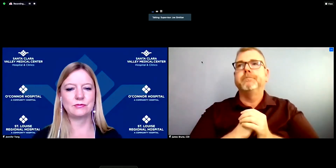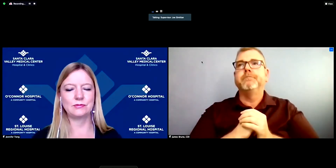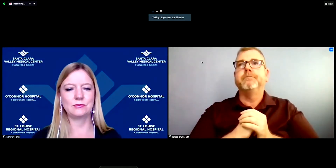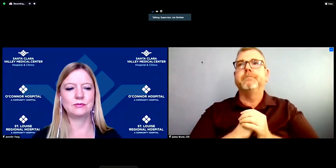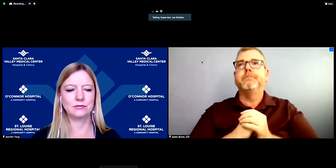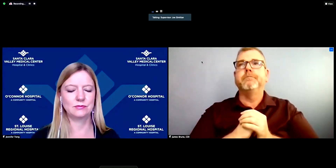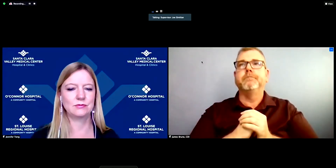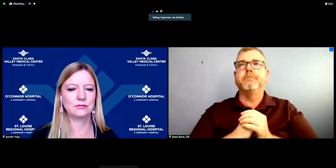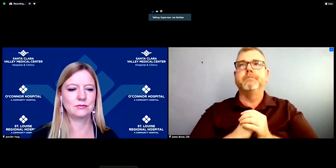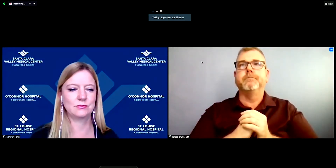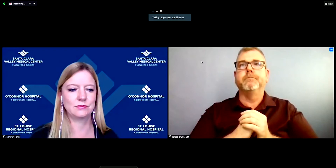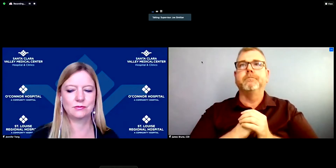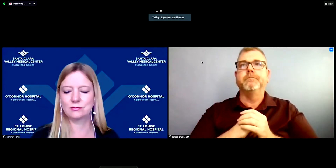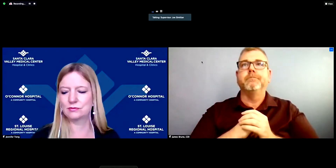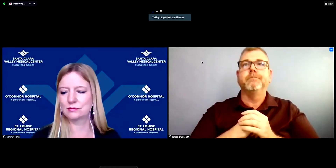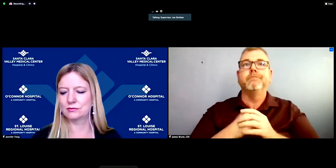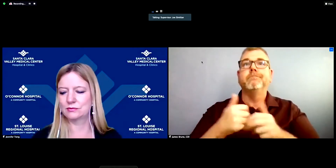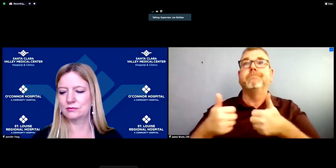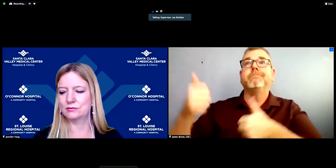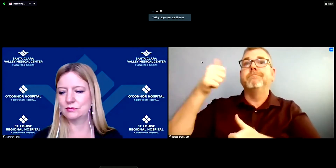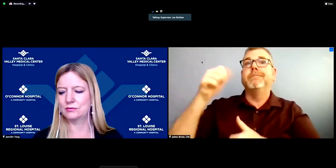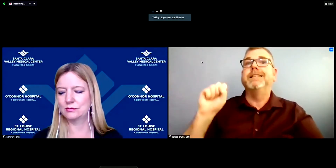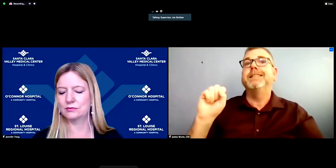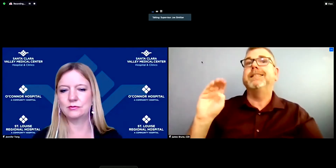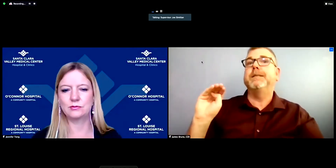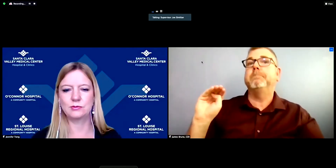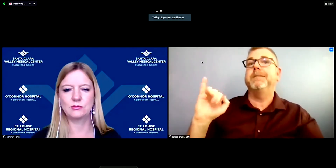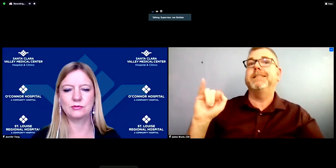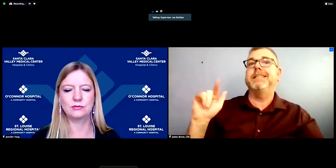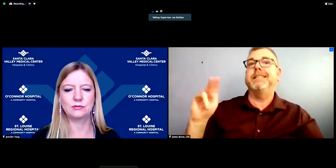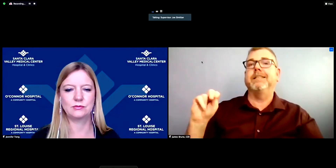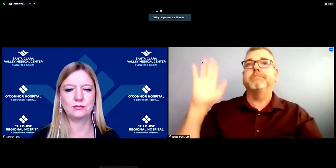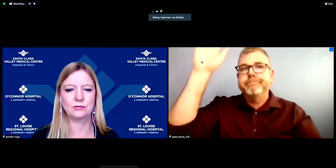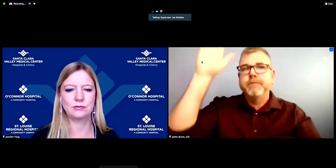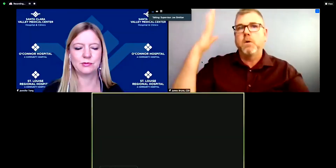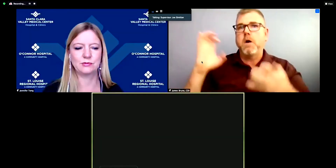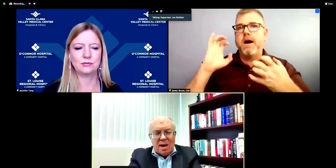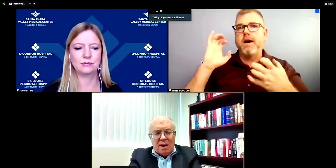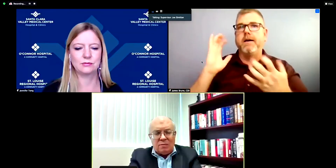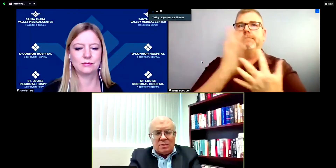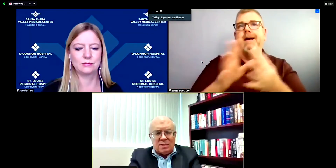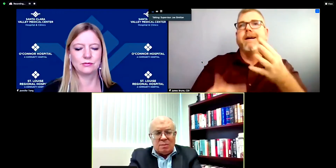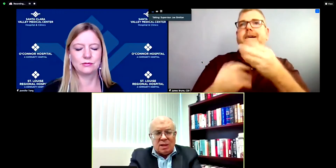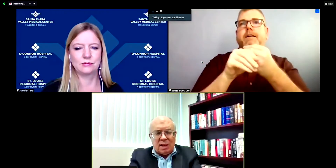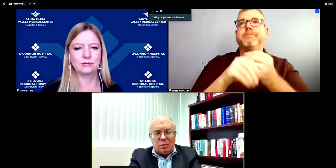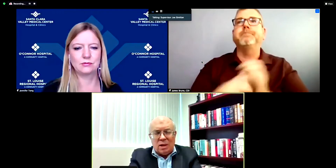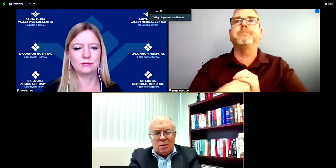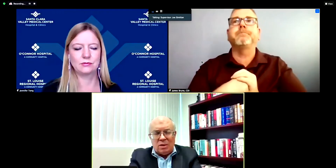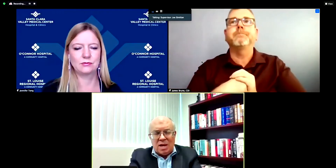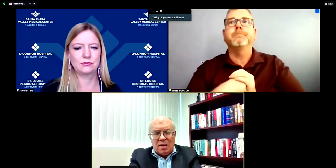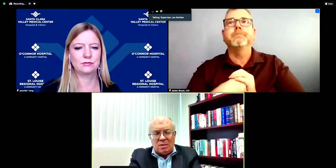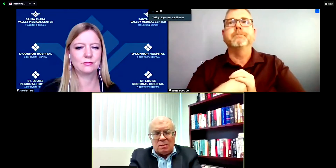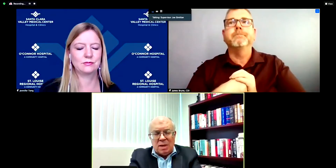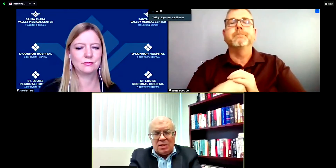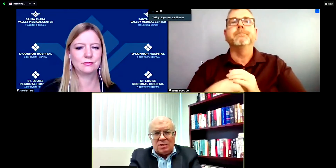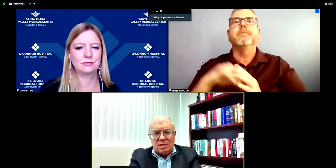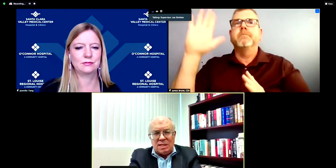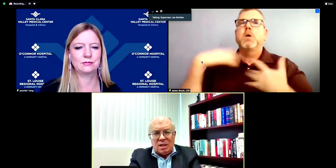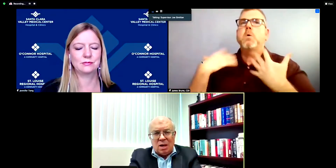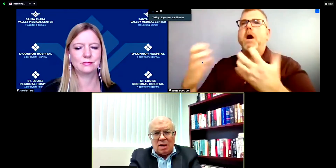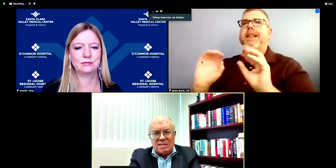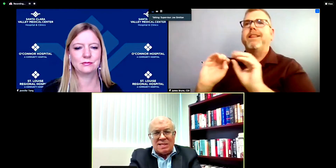a little for Kevin Forsteri. um However, while we may have something like 300,000 patients in our